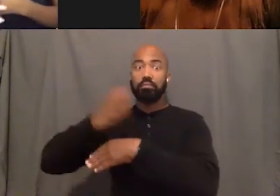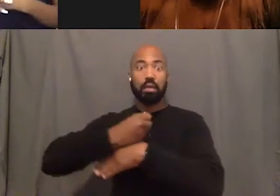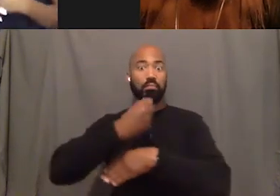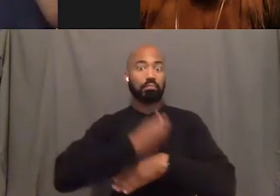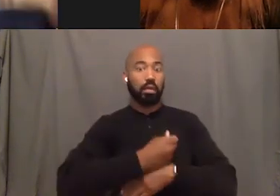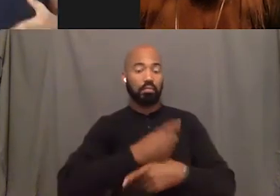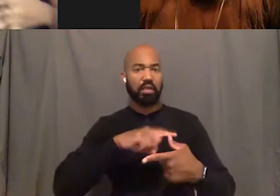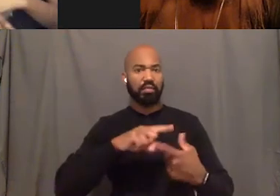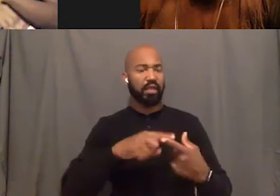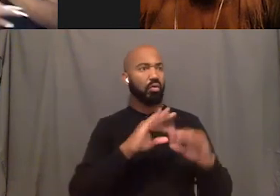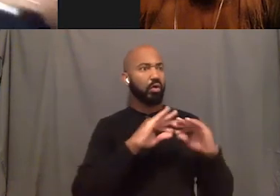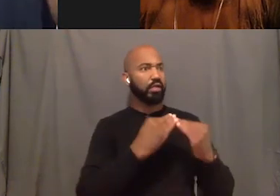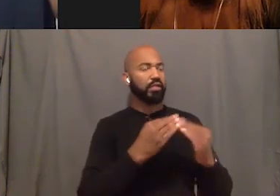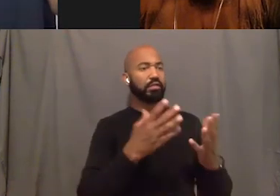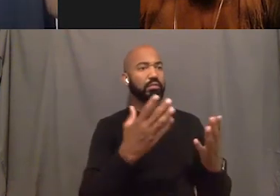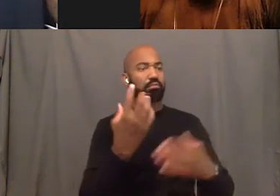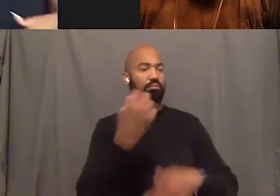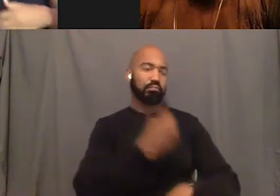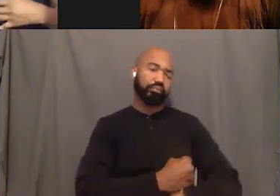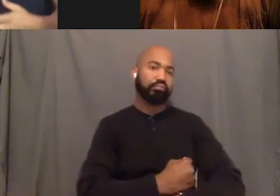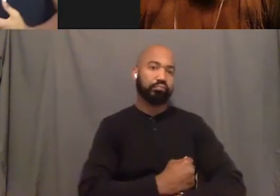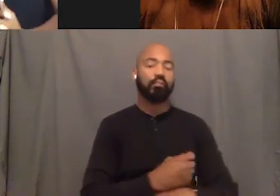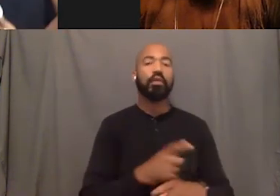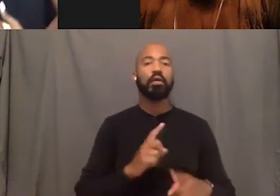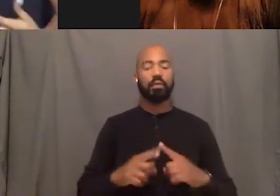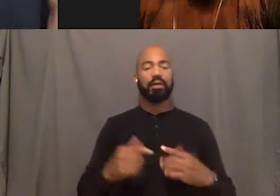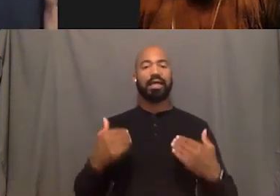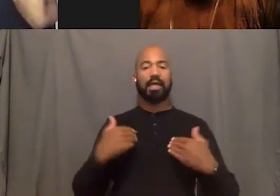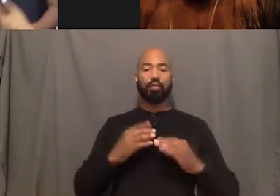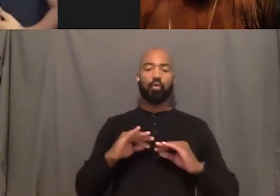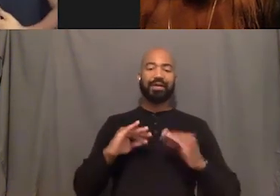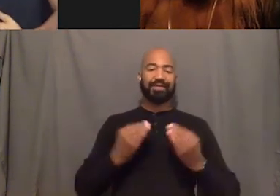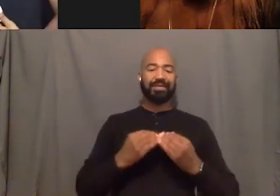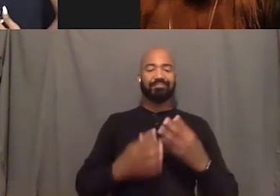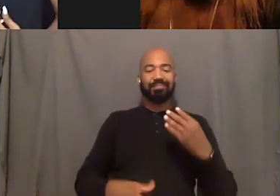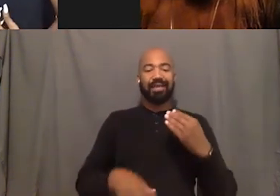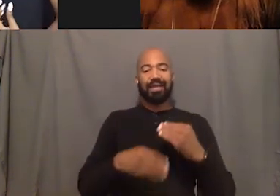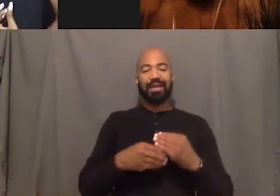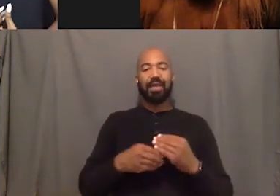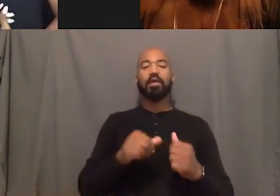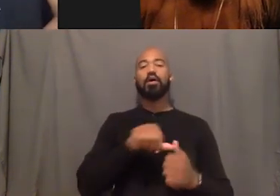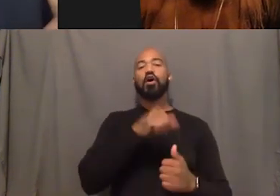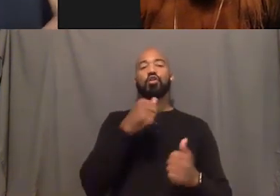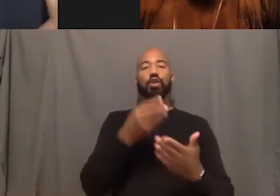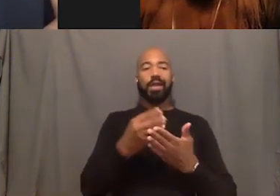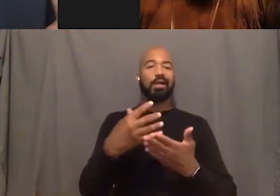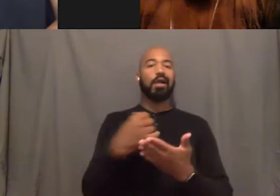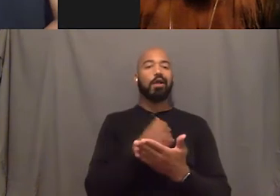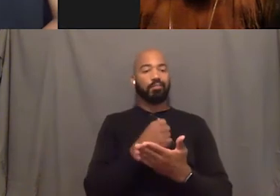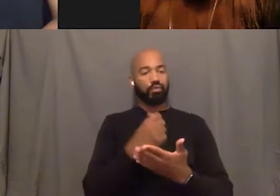specifically around like creating other levels of income that they're able to sustain just in case those things were to happen.